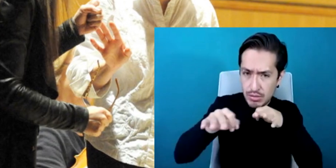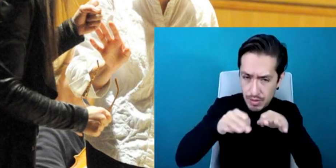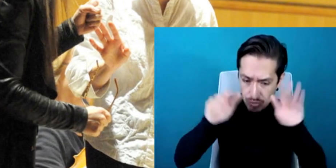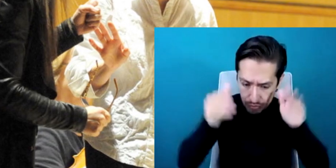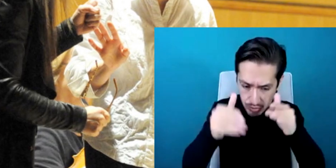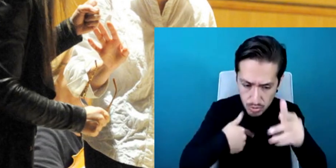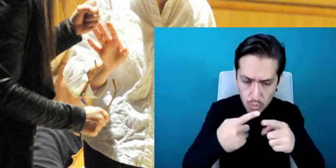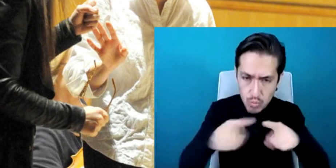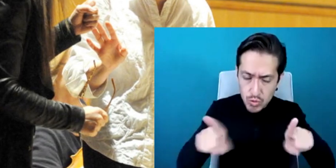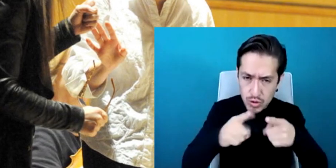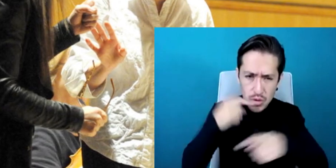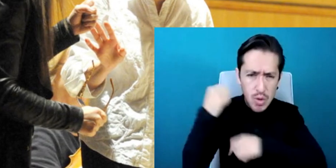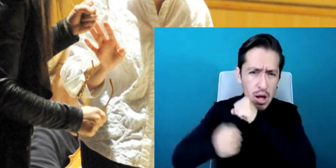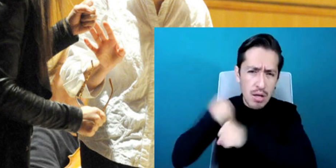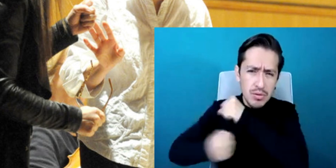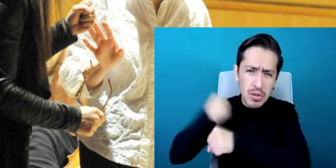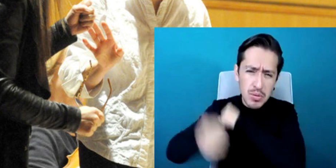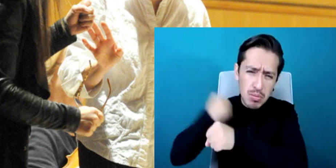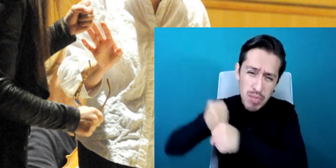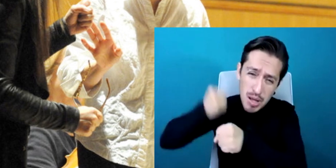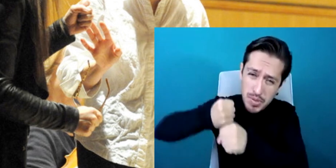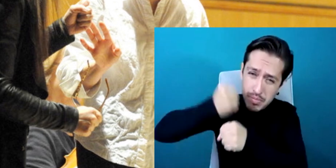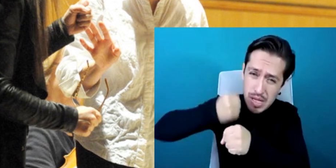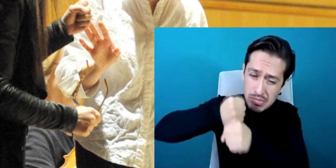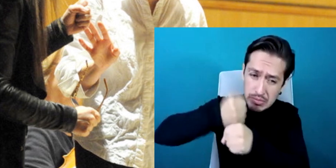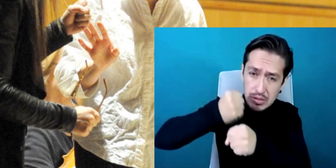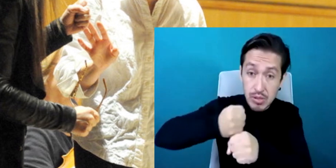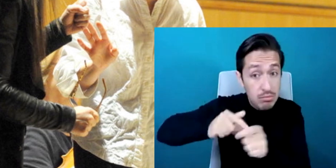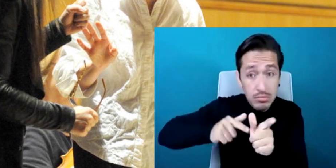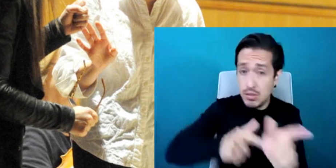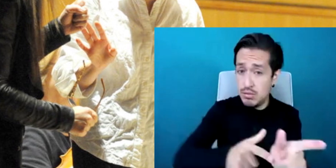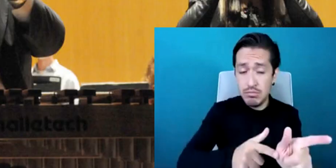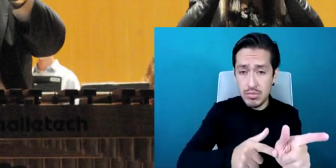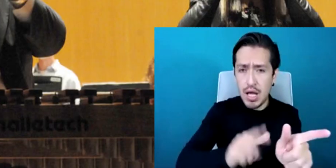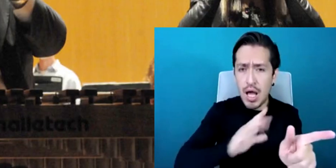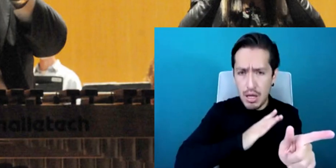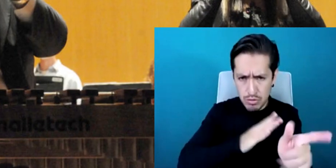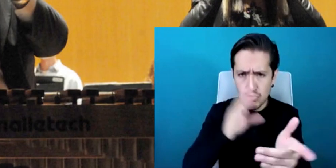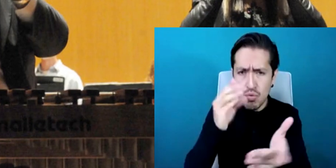always be things that have to be improved for me to digest a piece of music it needs